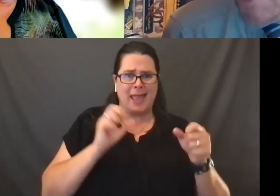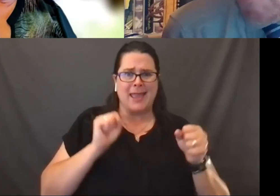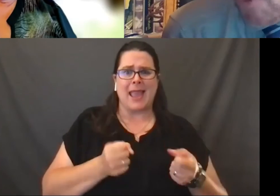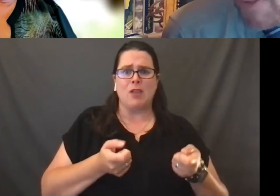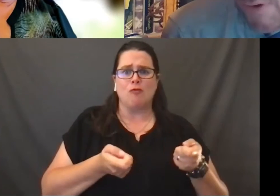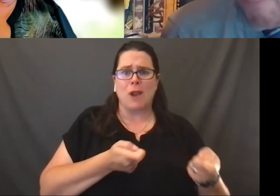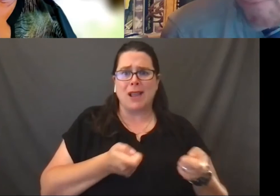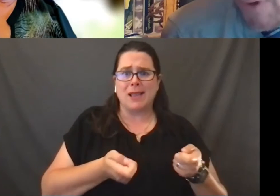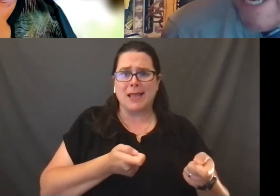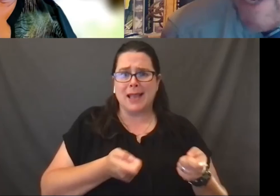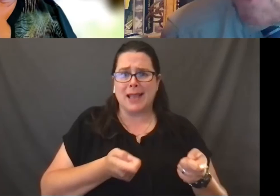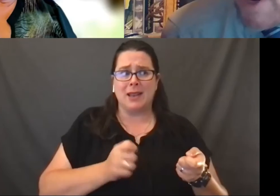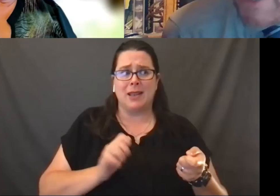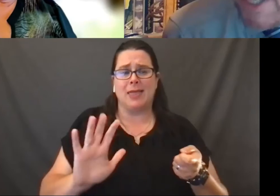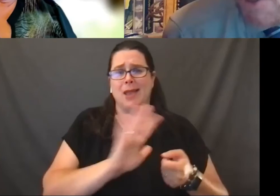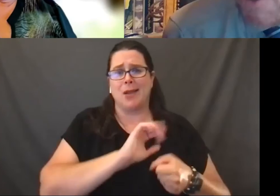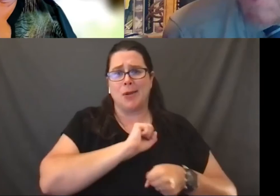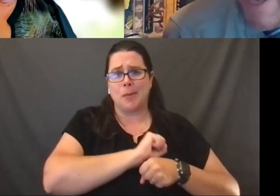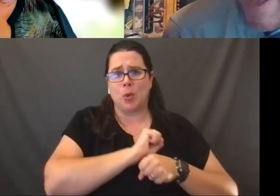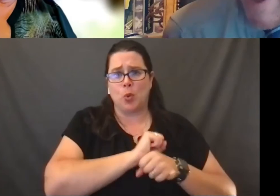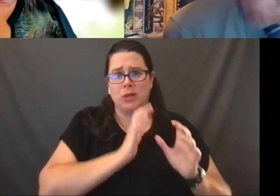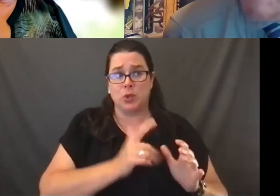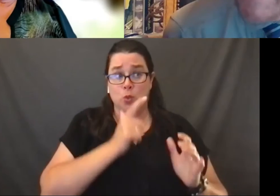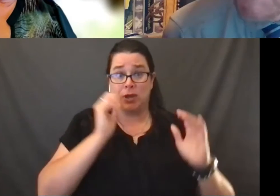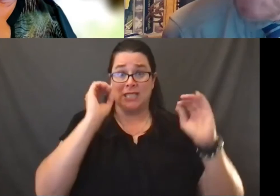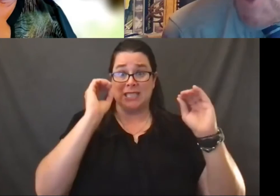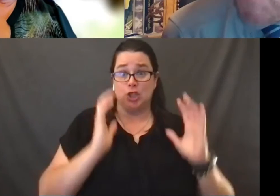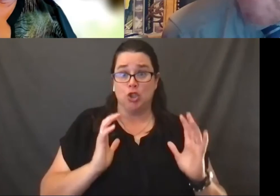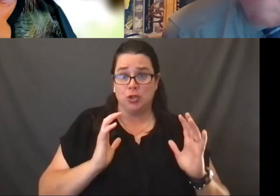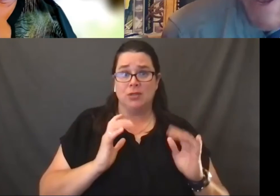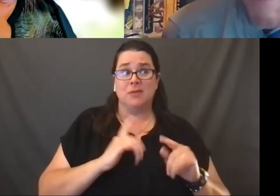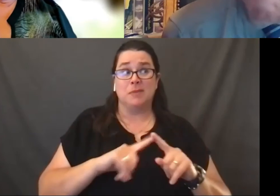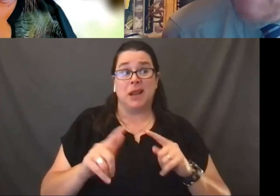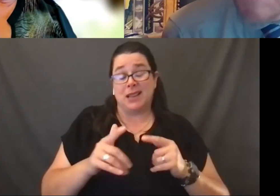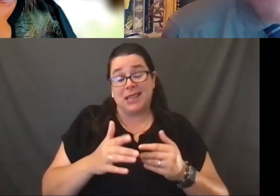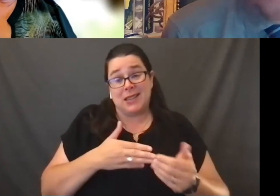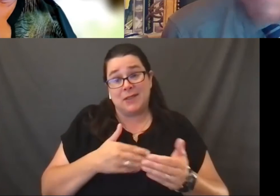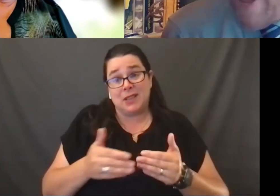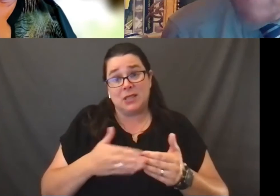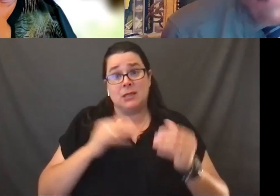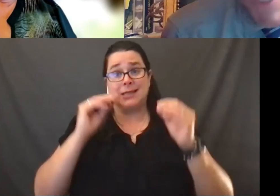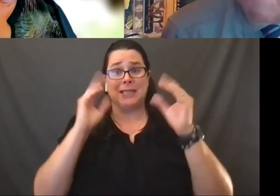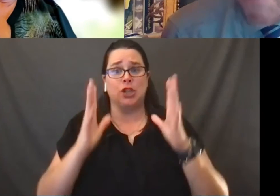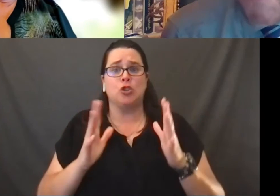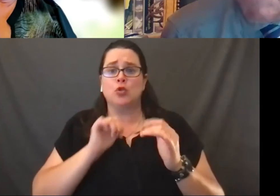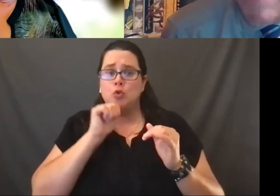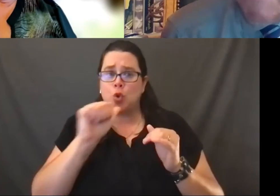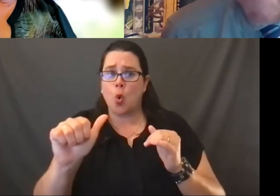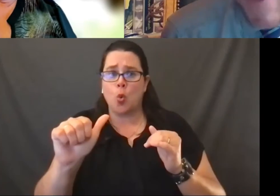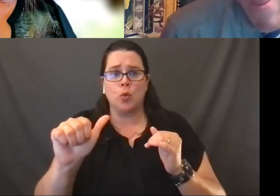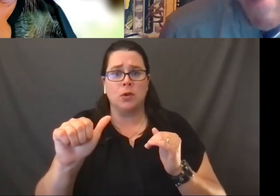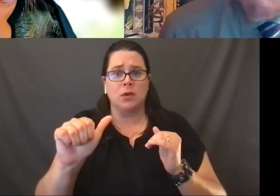Its their employees who are teachers. But even so, teachers do not check their rights either.